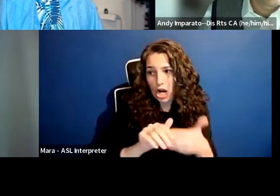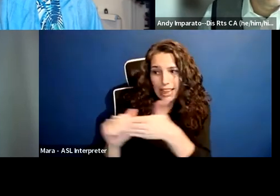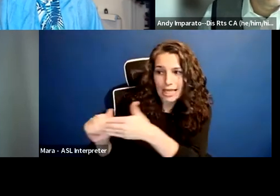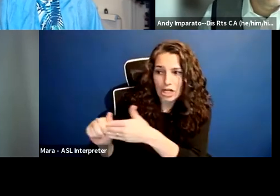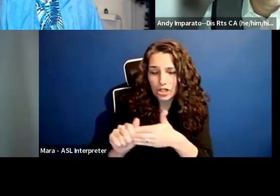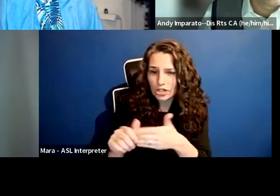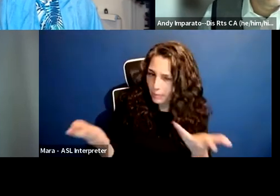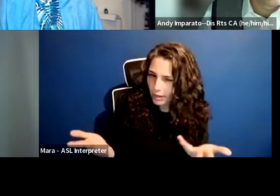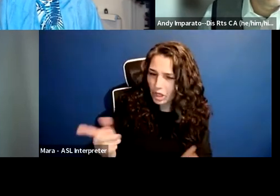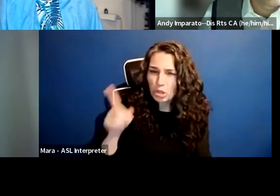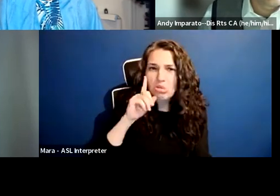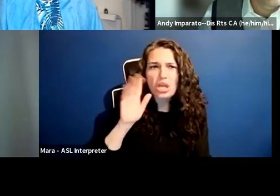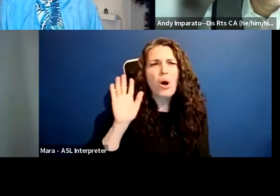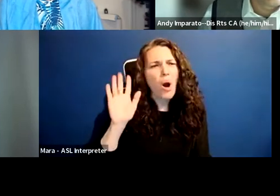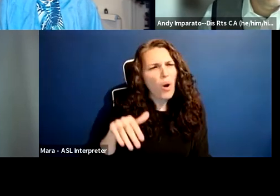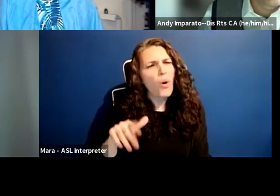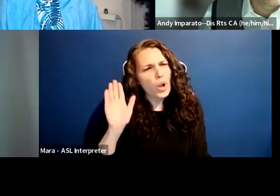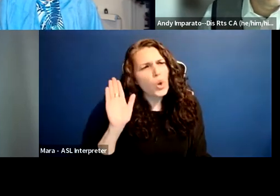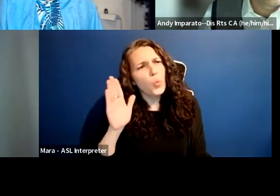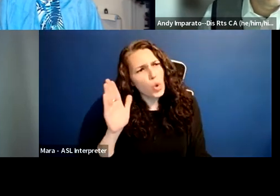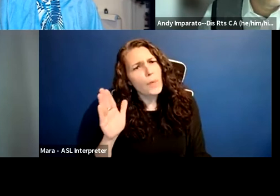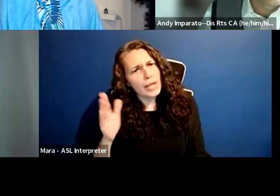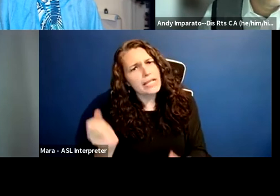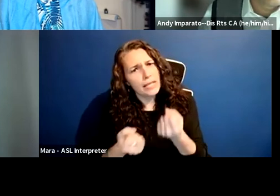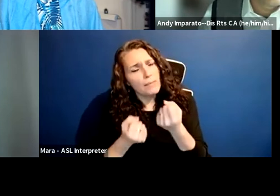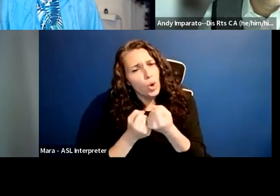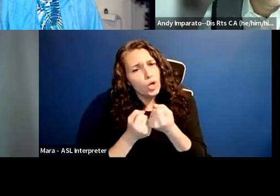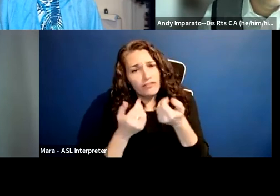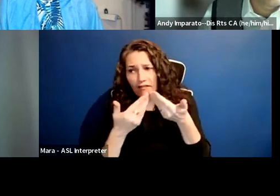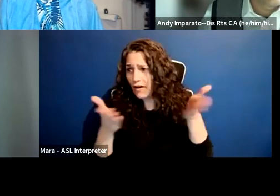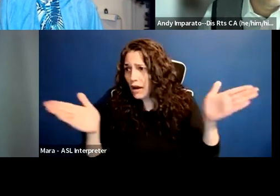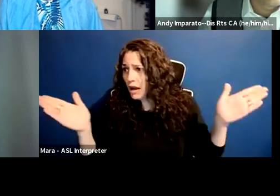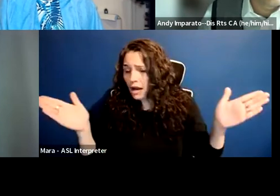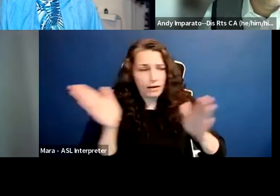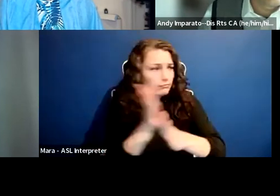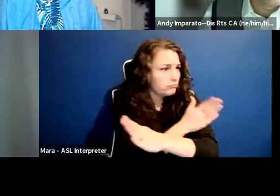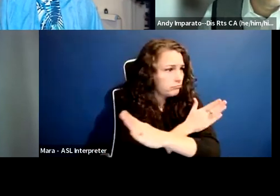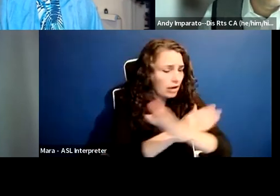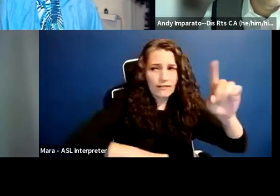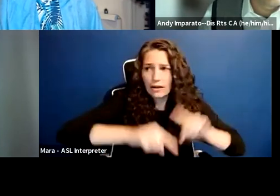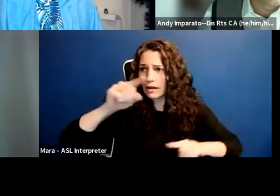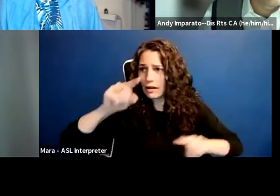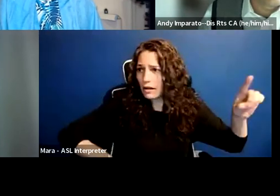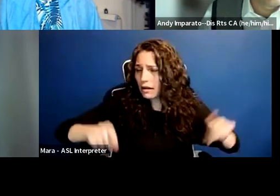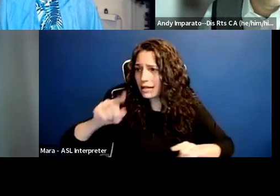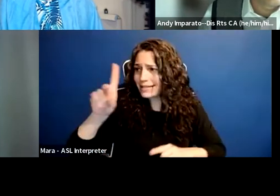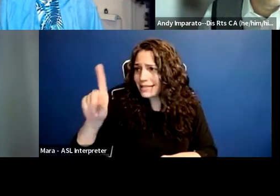of a broad range of diverse populations. Obviously, not including disabled individuals,